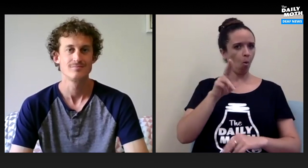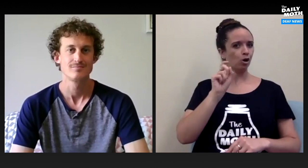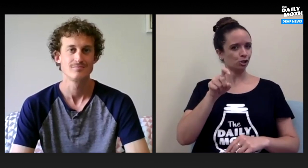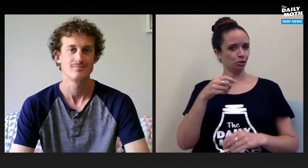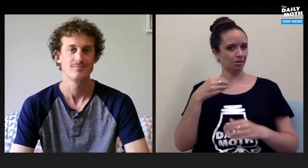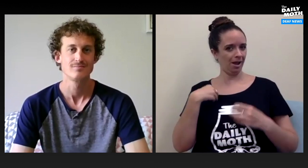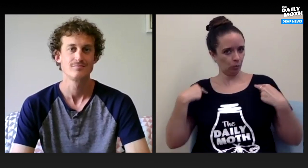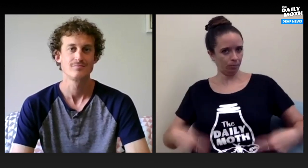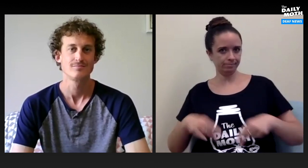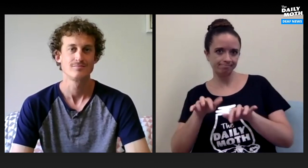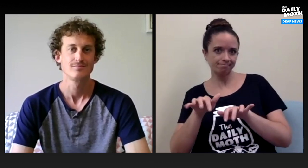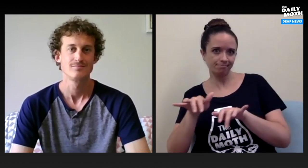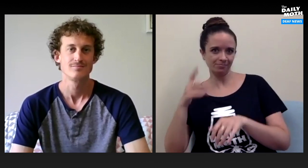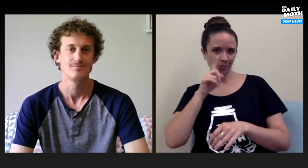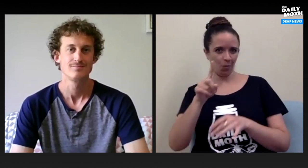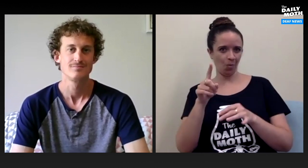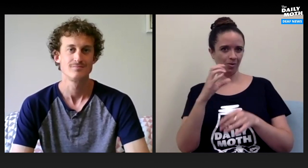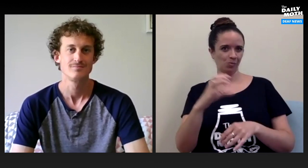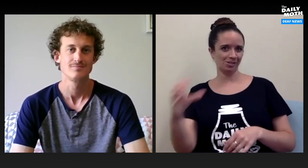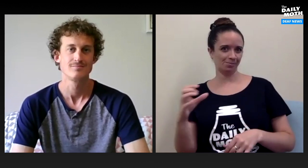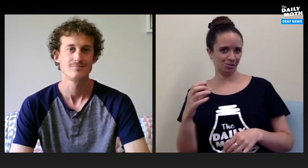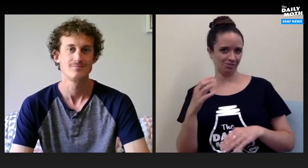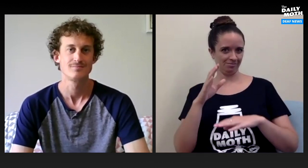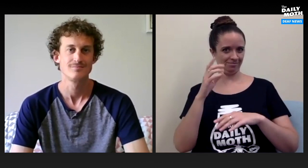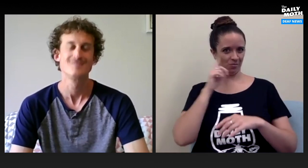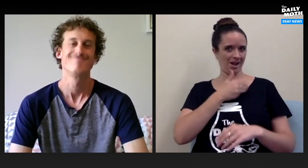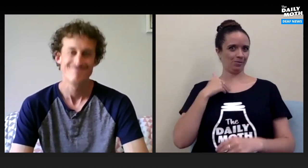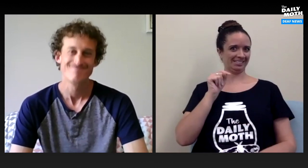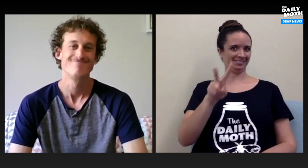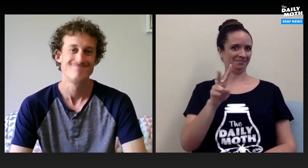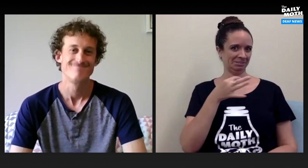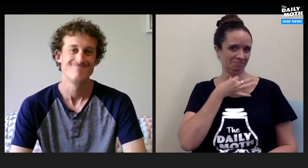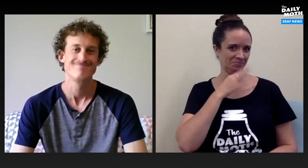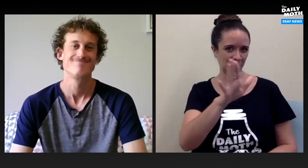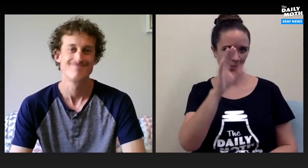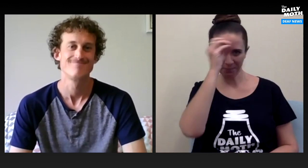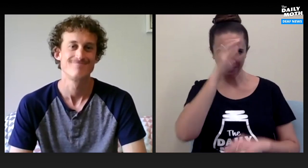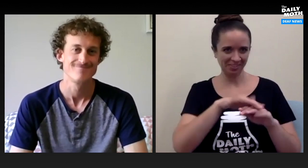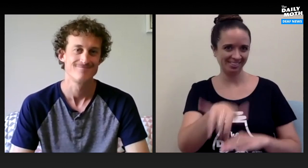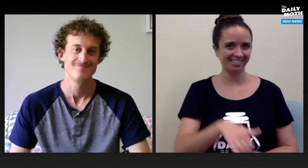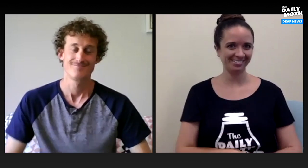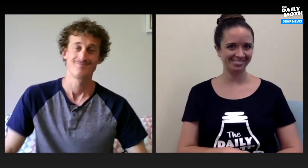Or should it be a person behind a keyboard doing the captioning for our television? I'm curious about your opinion on that.